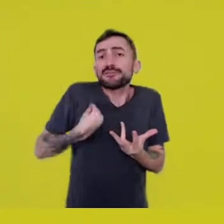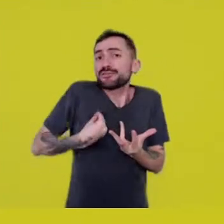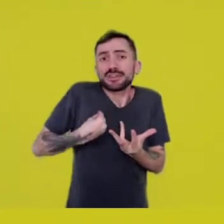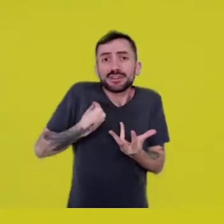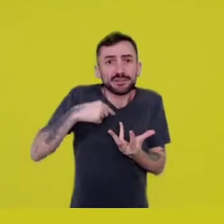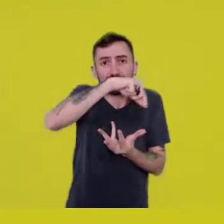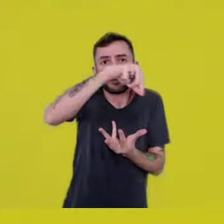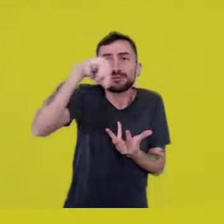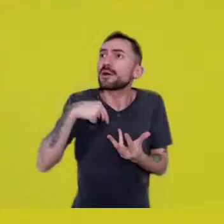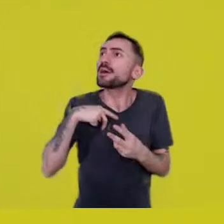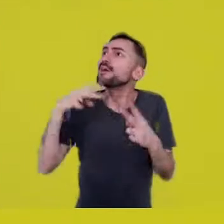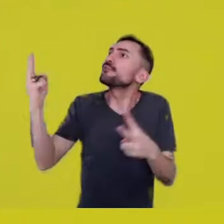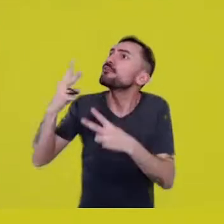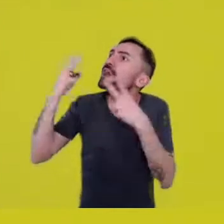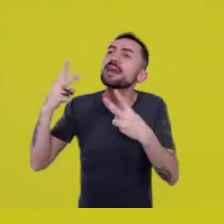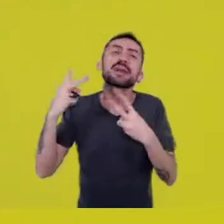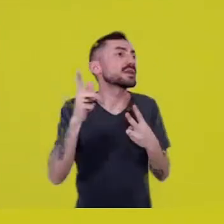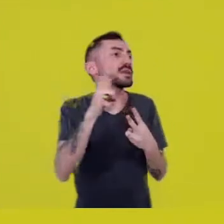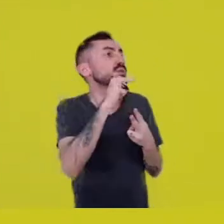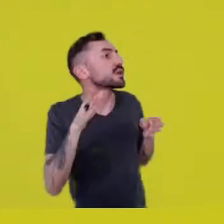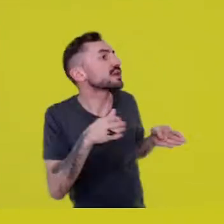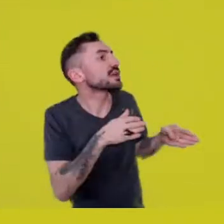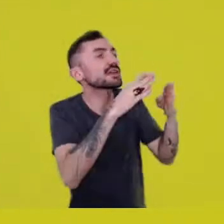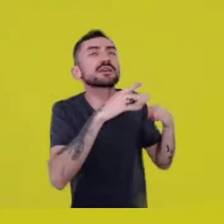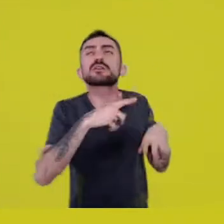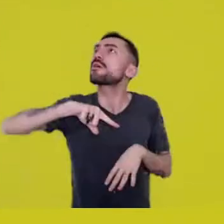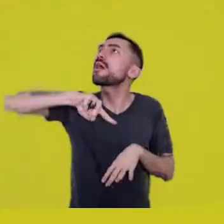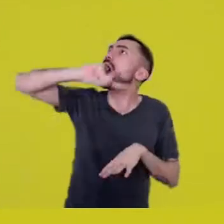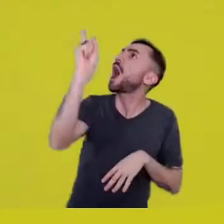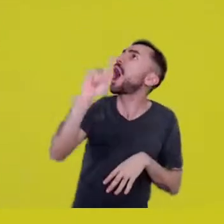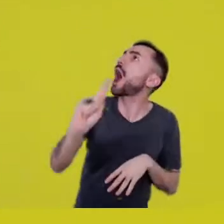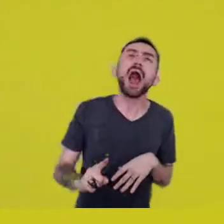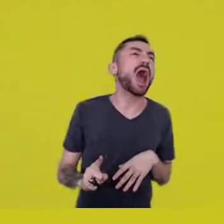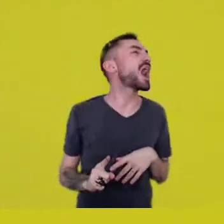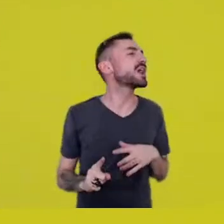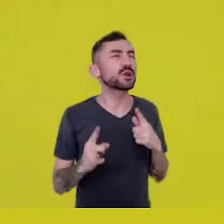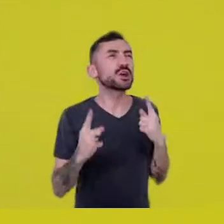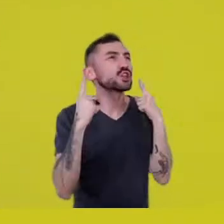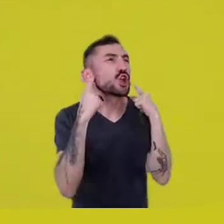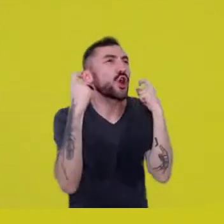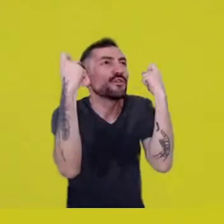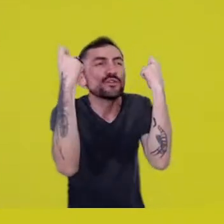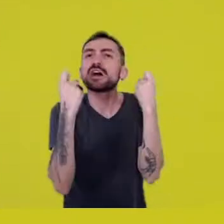the wind, the lightning, the thunder, the fire, the storm,